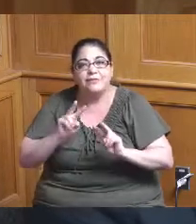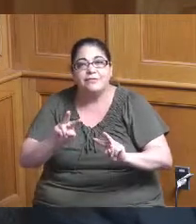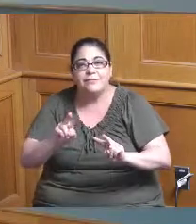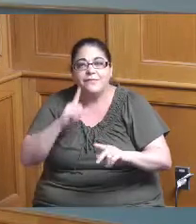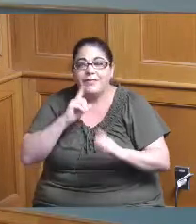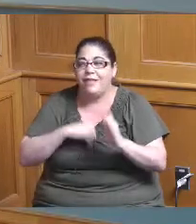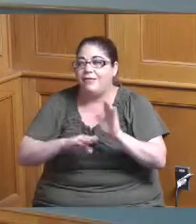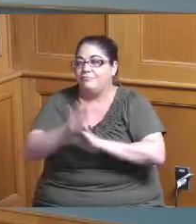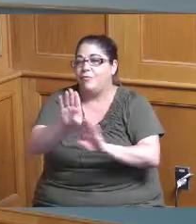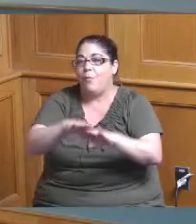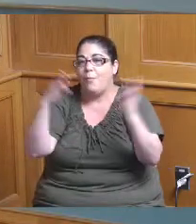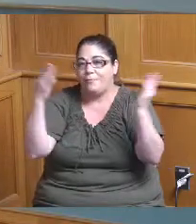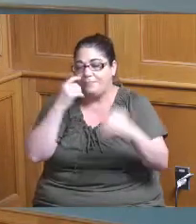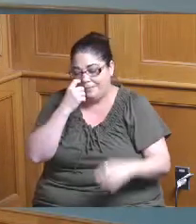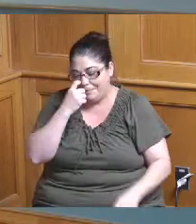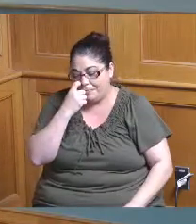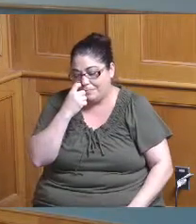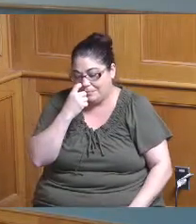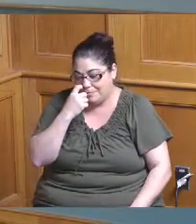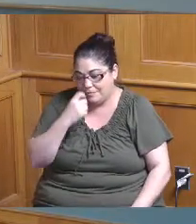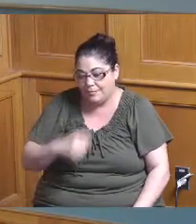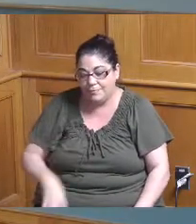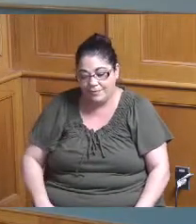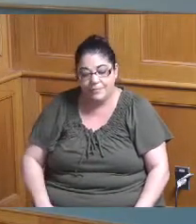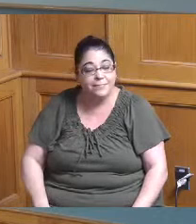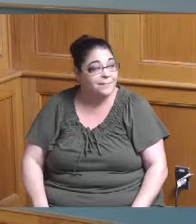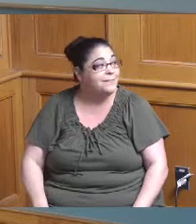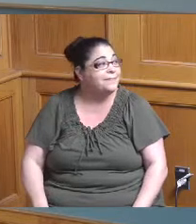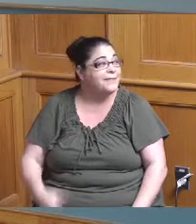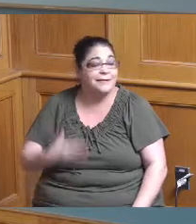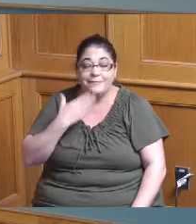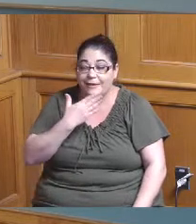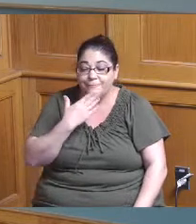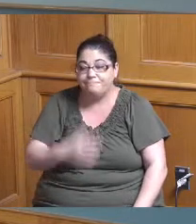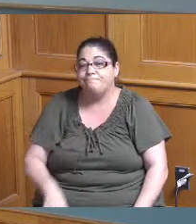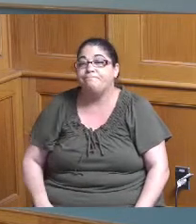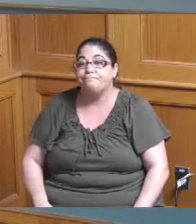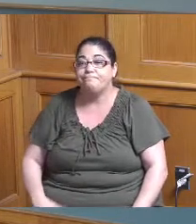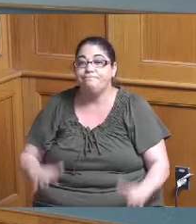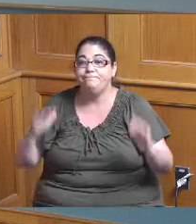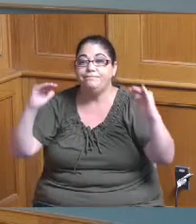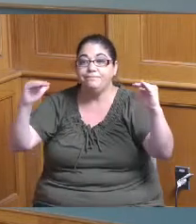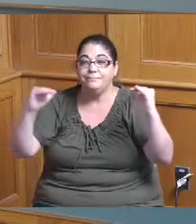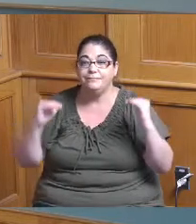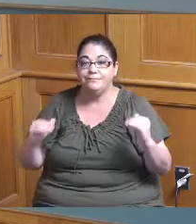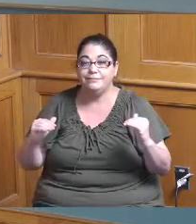very much thank you thank you for all your heart okay thanks okay we will move forward item number